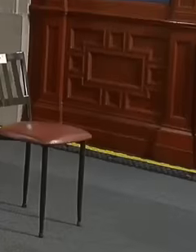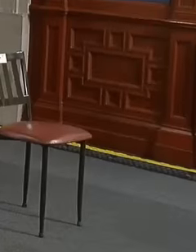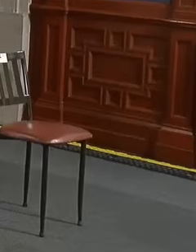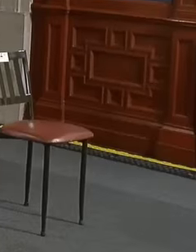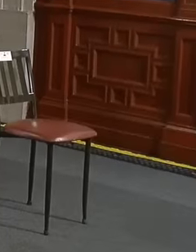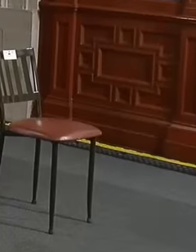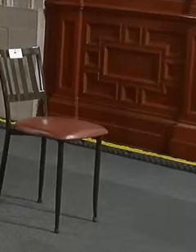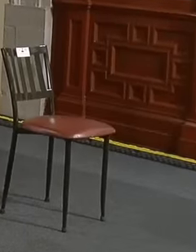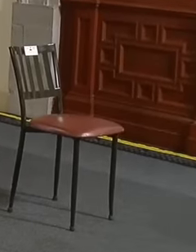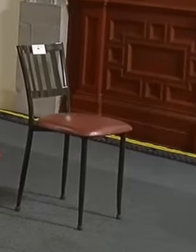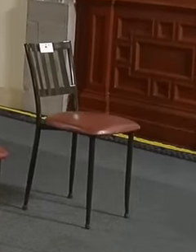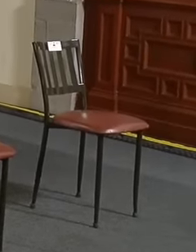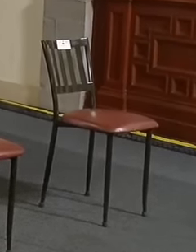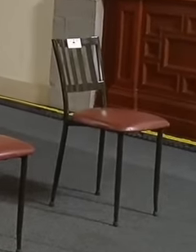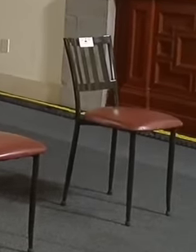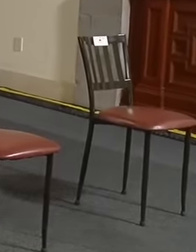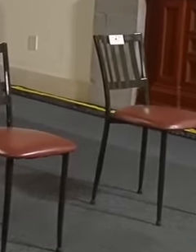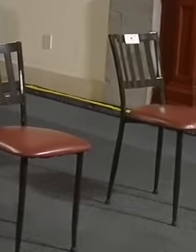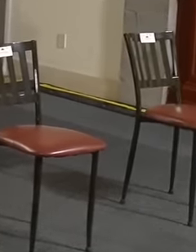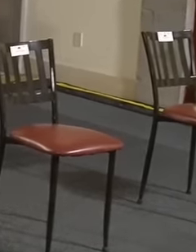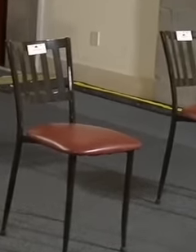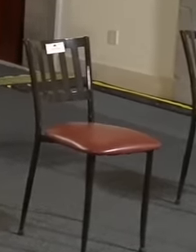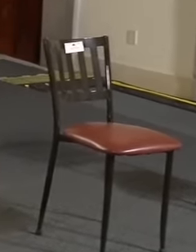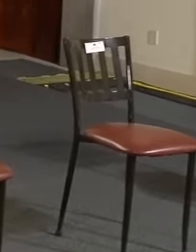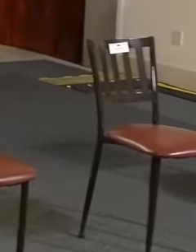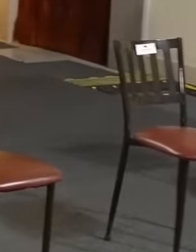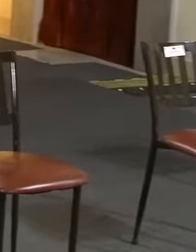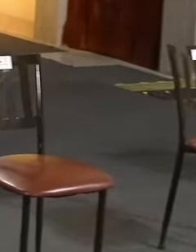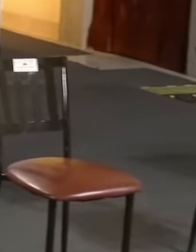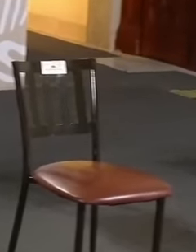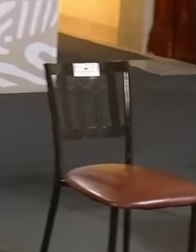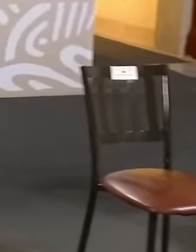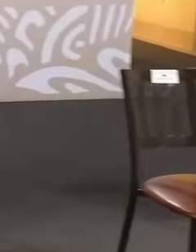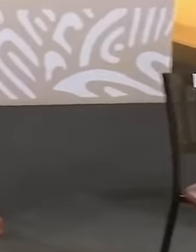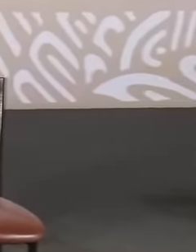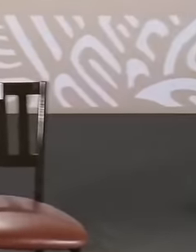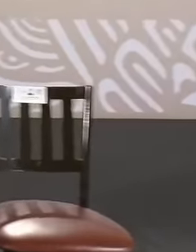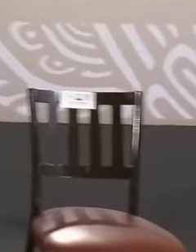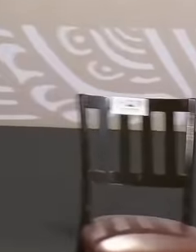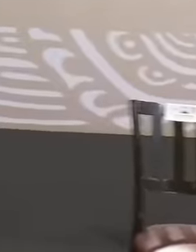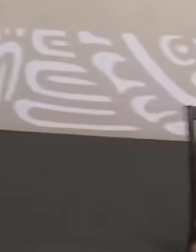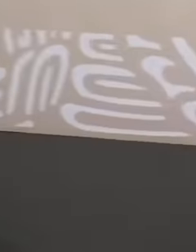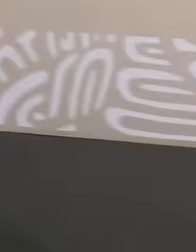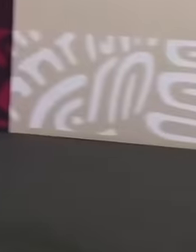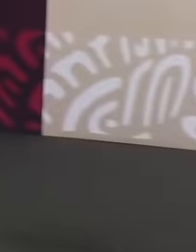President López Obrador celebrates once again that the state congresses endorse the reform of the